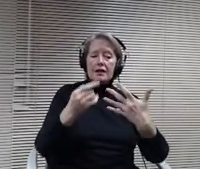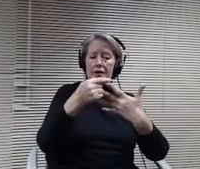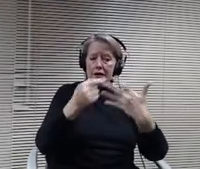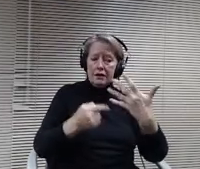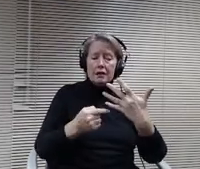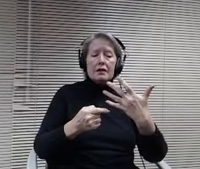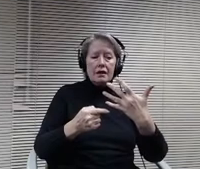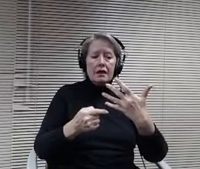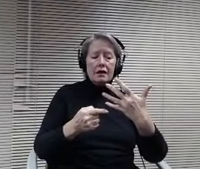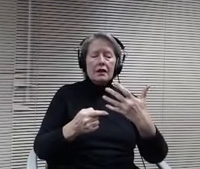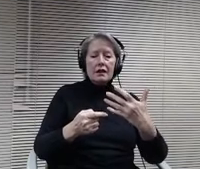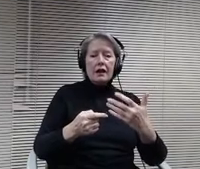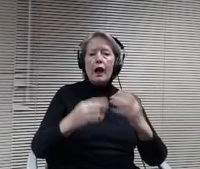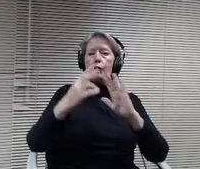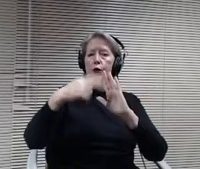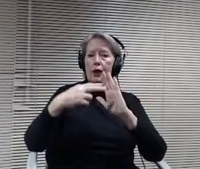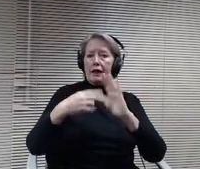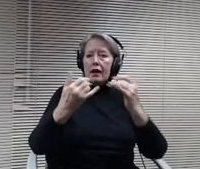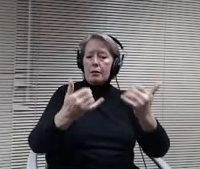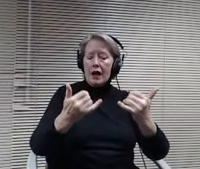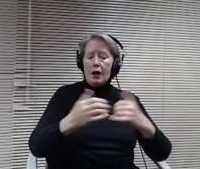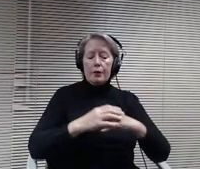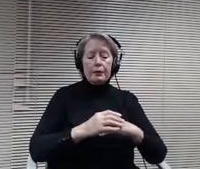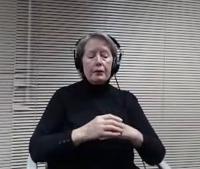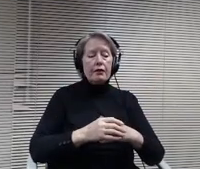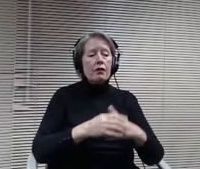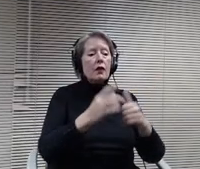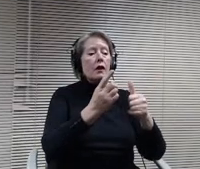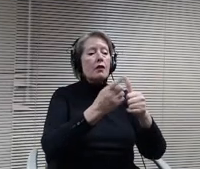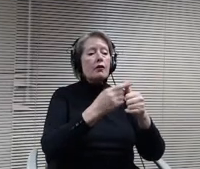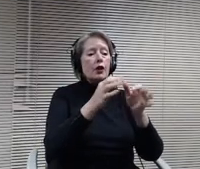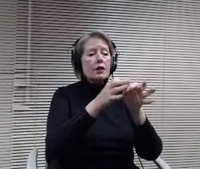The first comment comes to us from Ella Pap, an she writes.